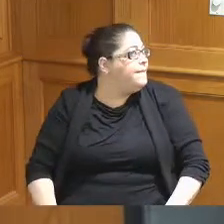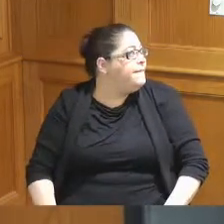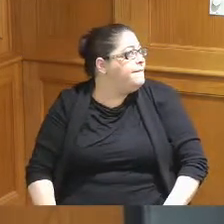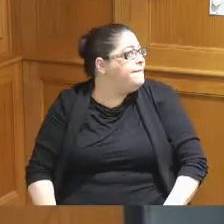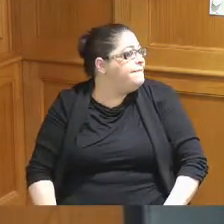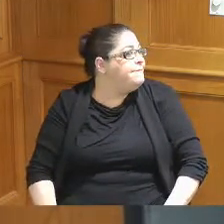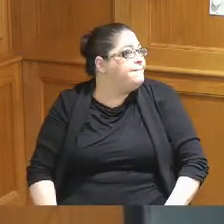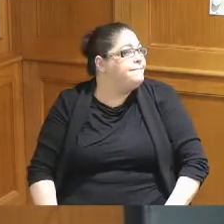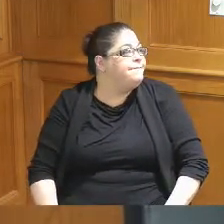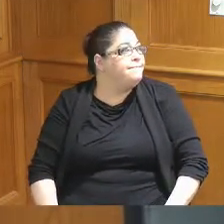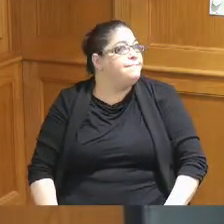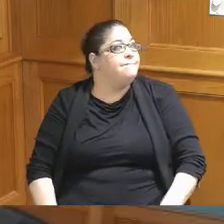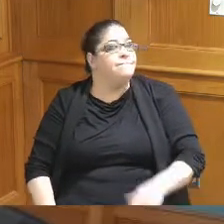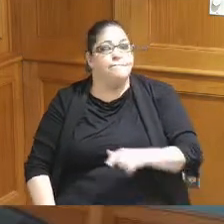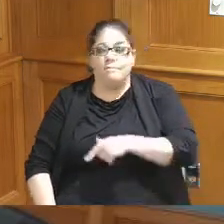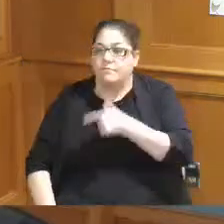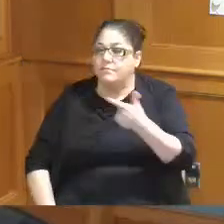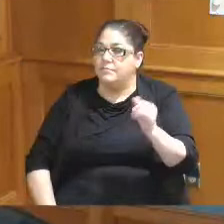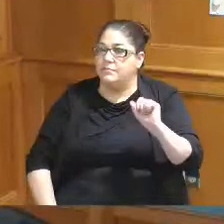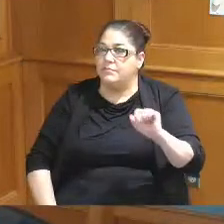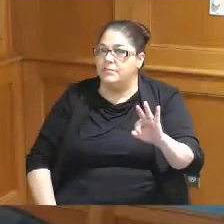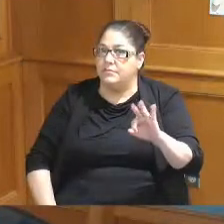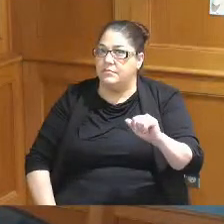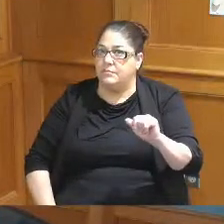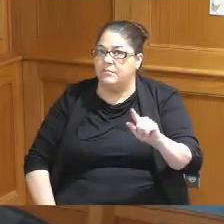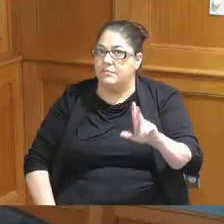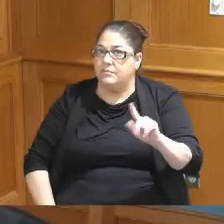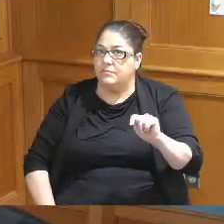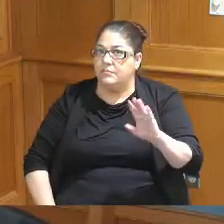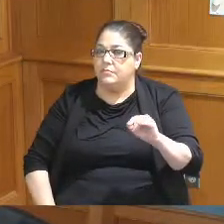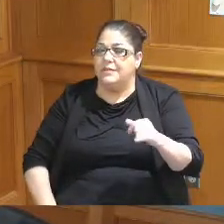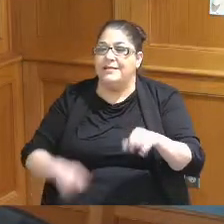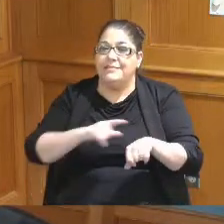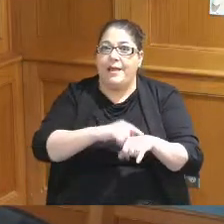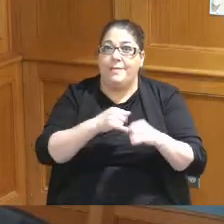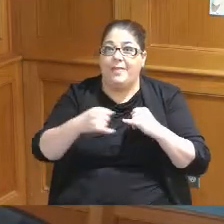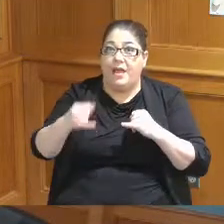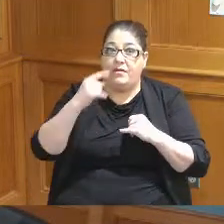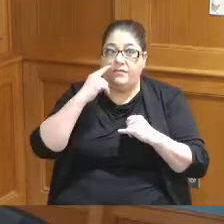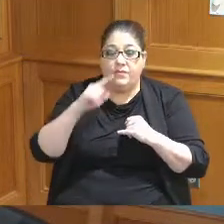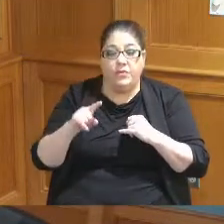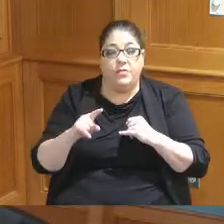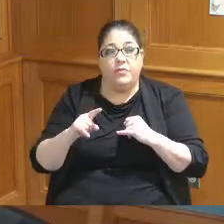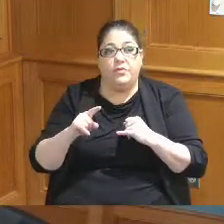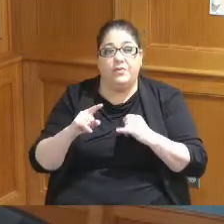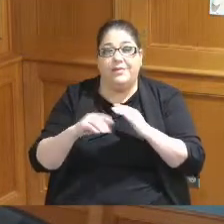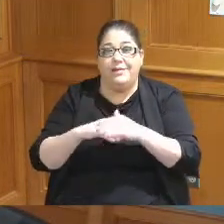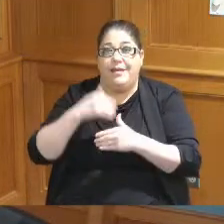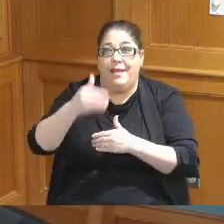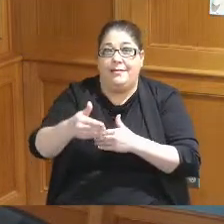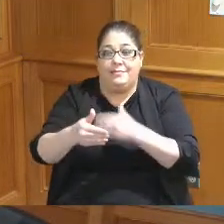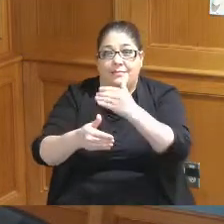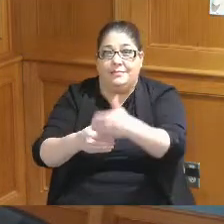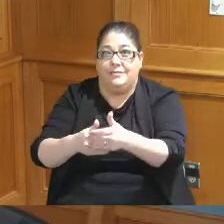well just so real quick in terms of the timeline on next steps as it relates to the Duke Energy